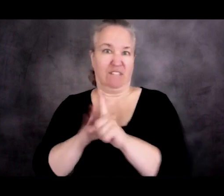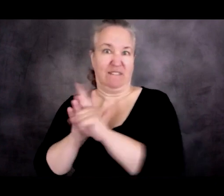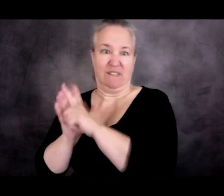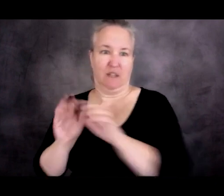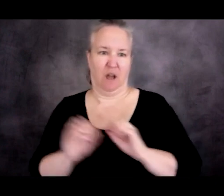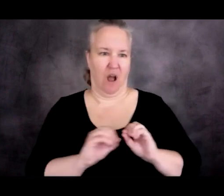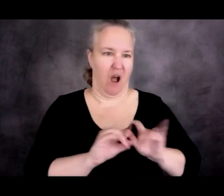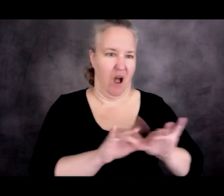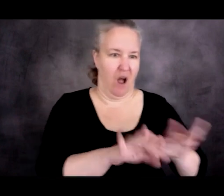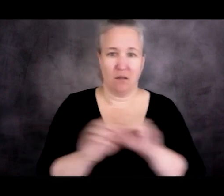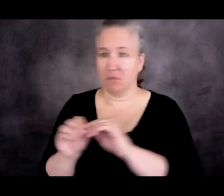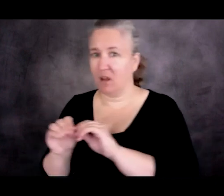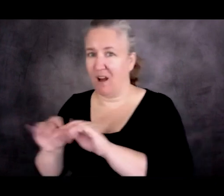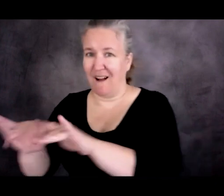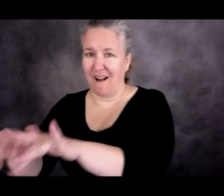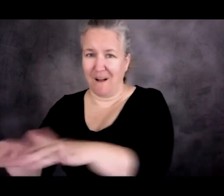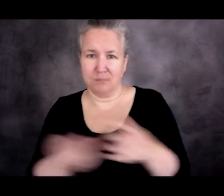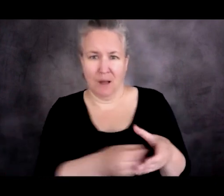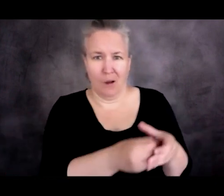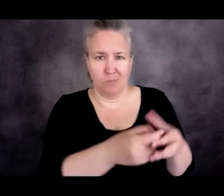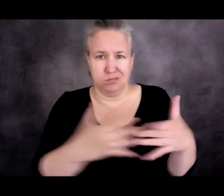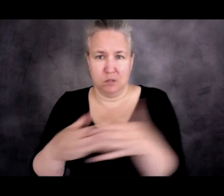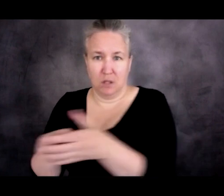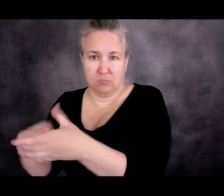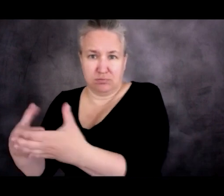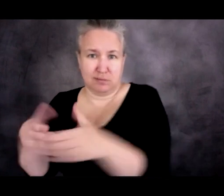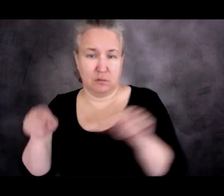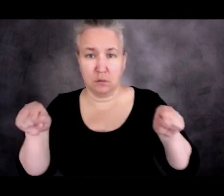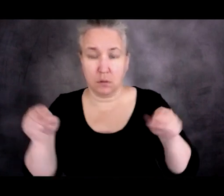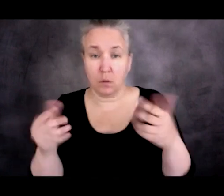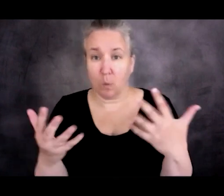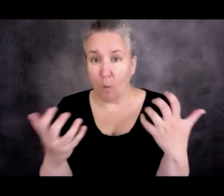are they seeking asylum in neighboring countries?